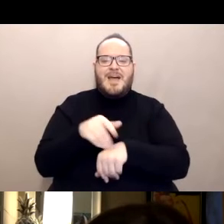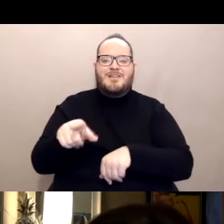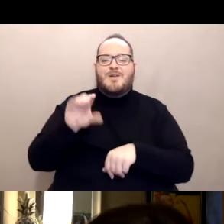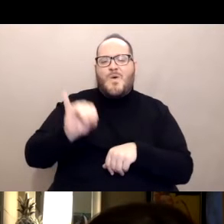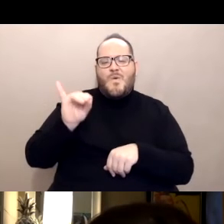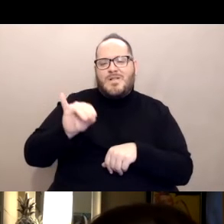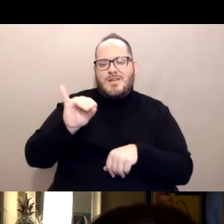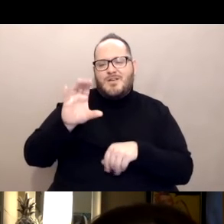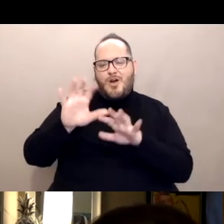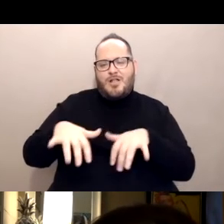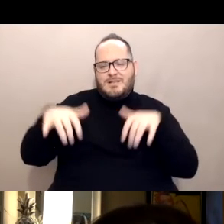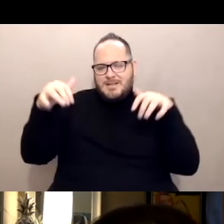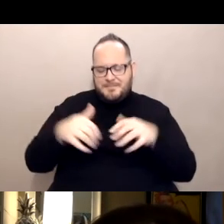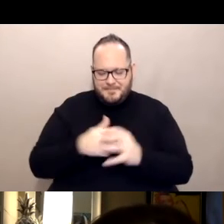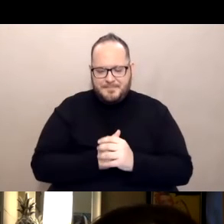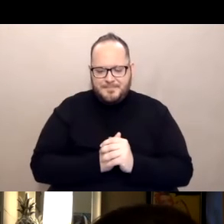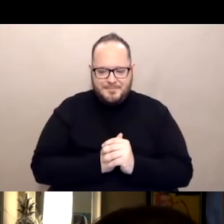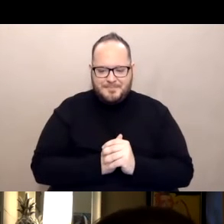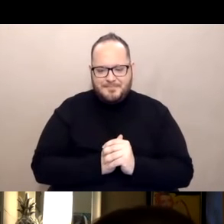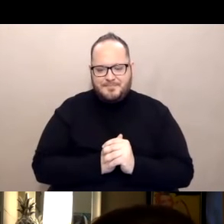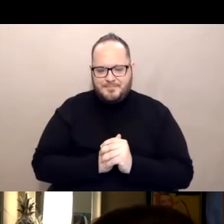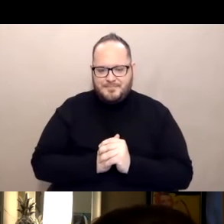And my second dose was Monday, March 15th.